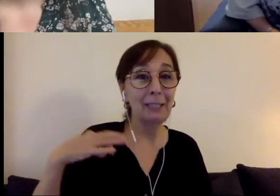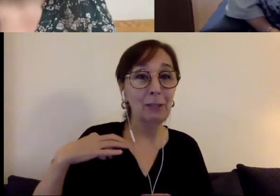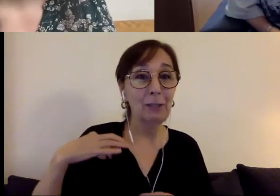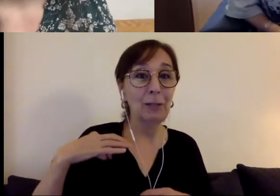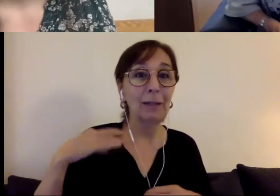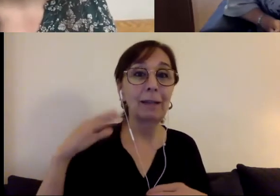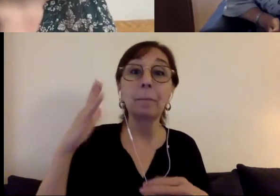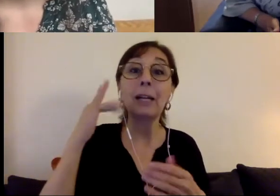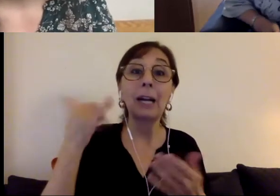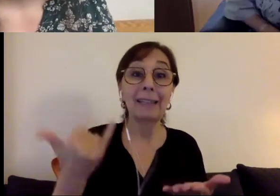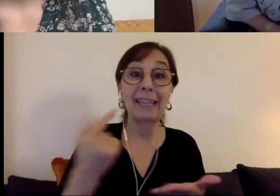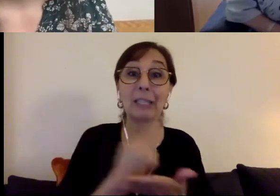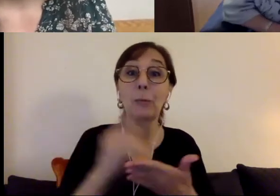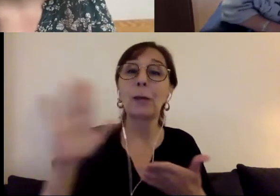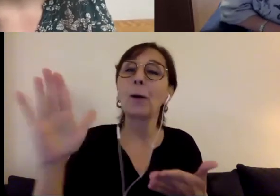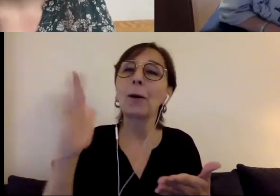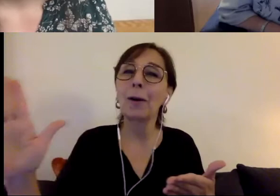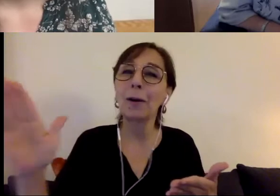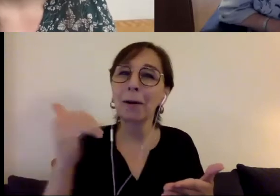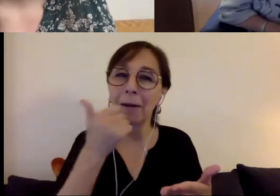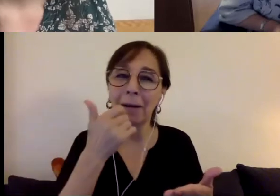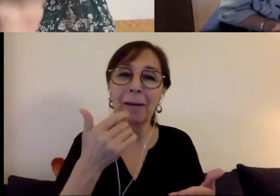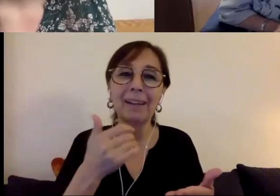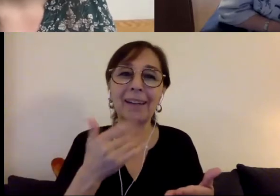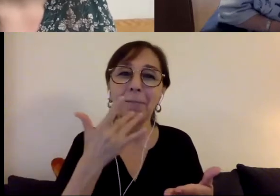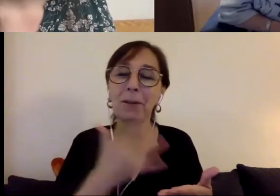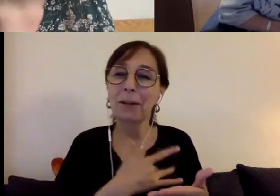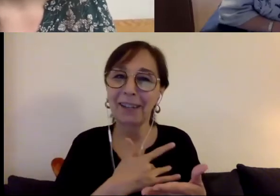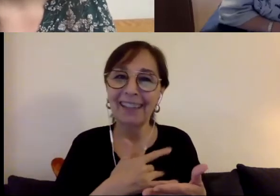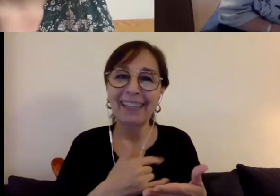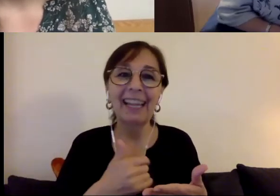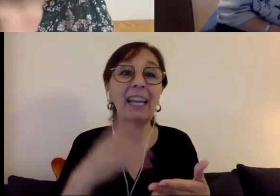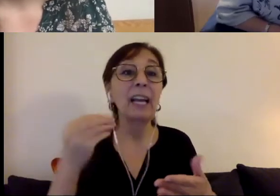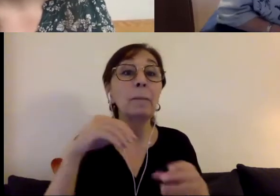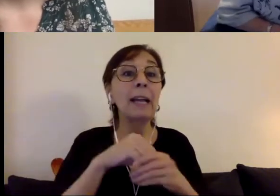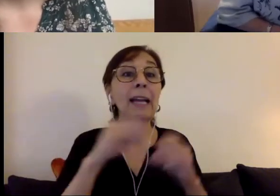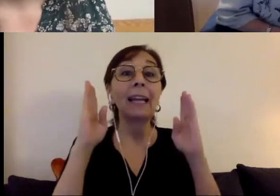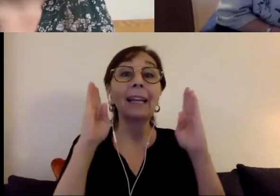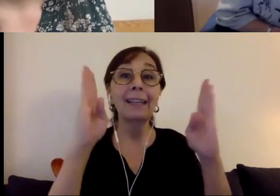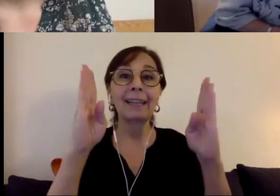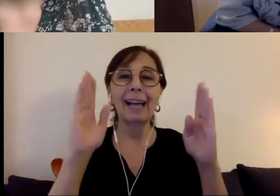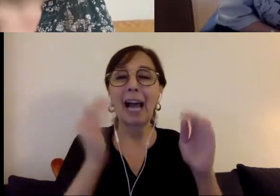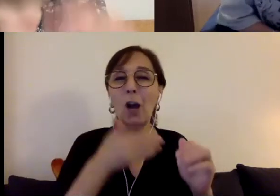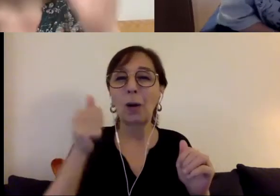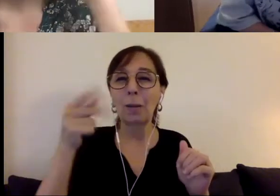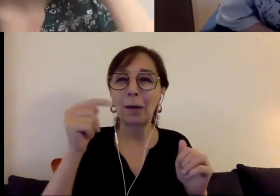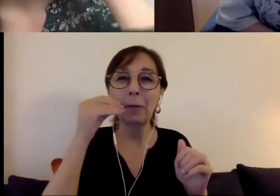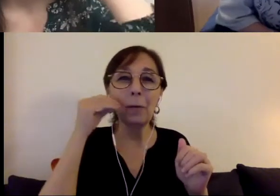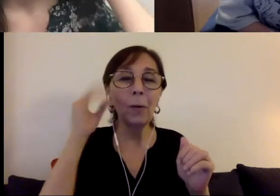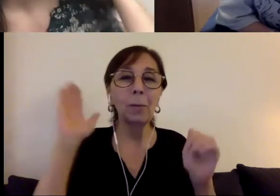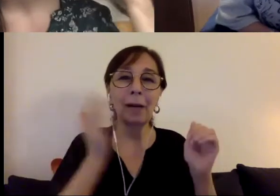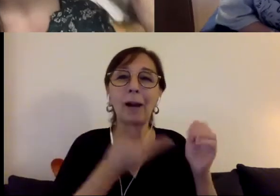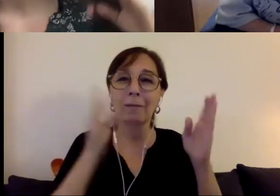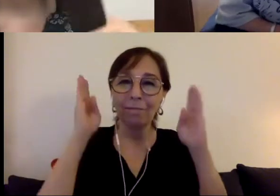this week and I'm in the foyer of our apartment and we have a lot of pictures